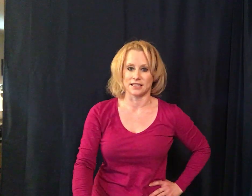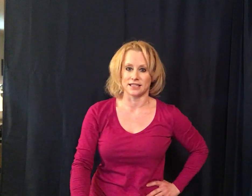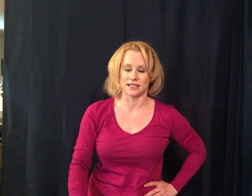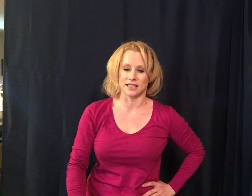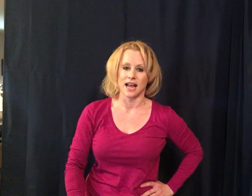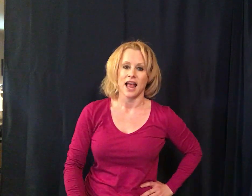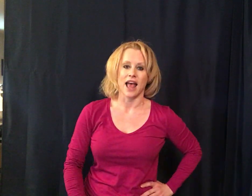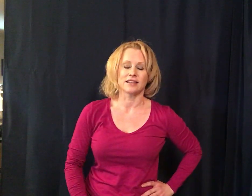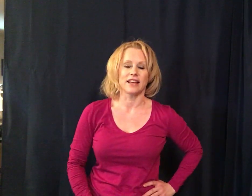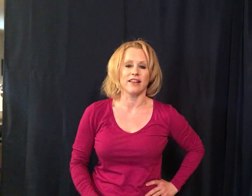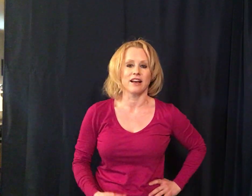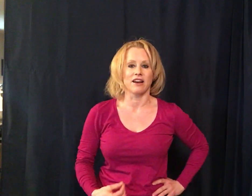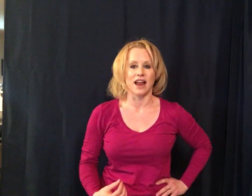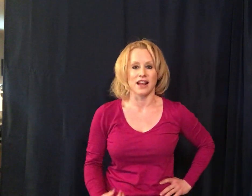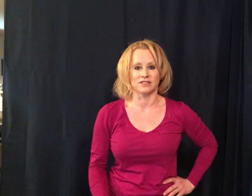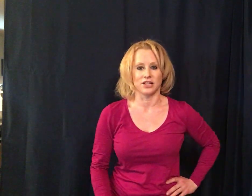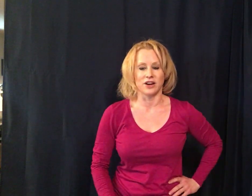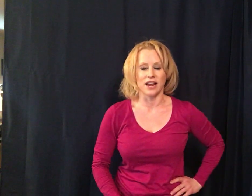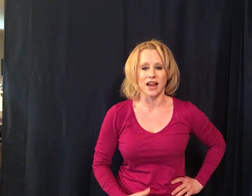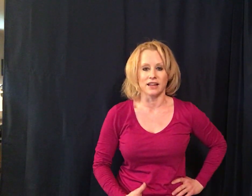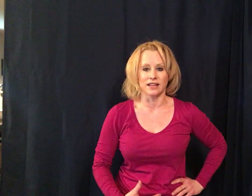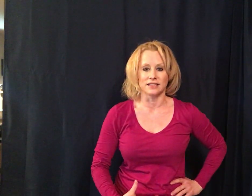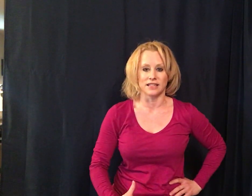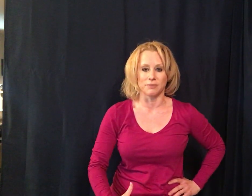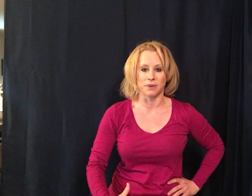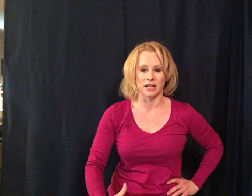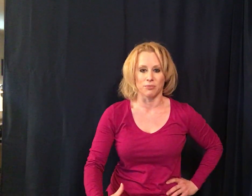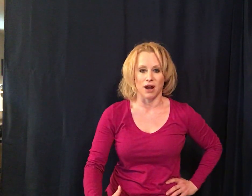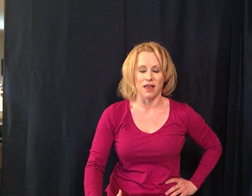exhaling on annex you're inhaling deep belly breath